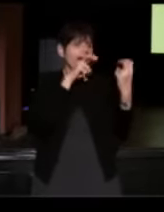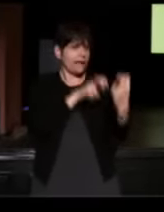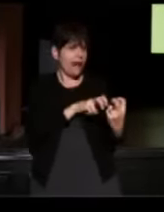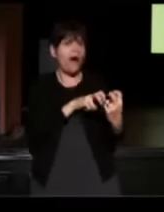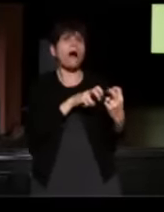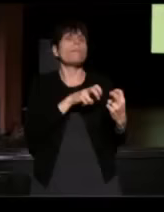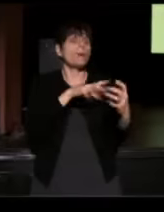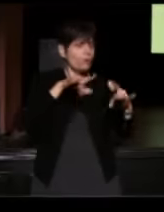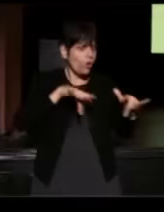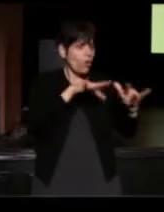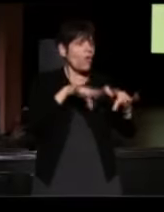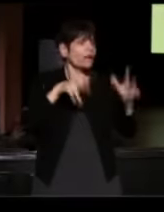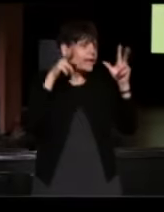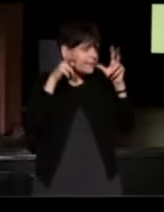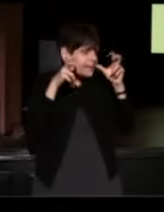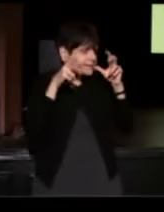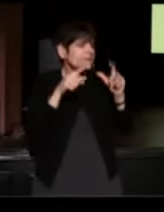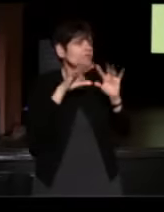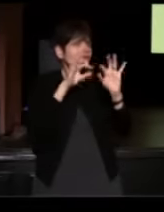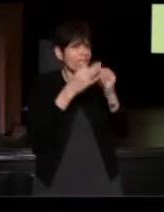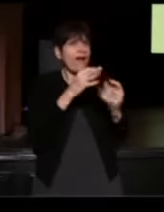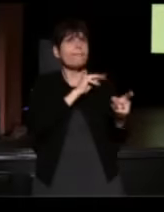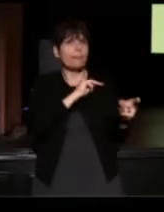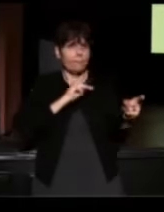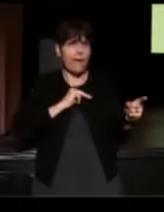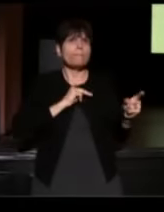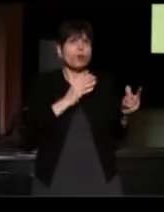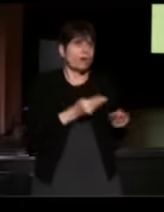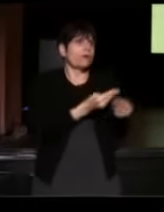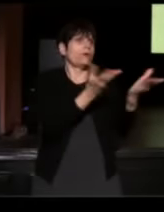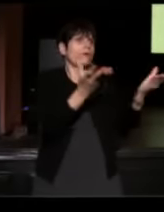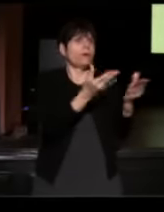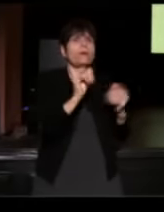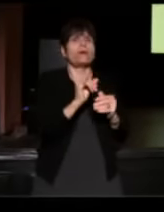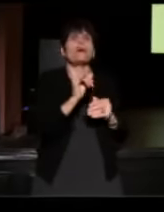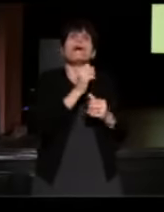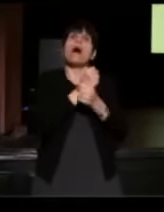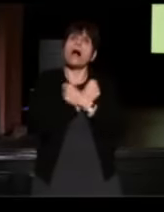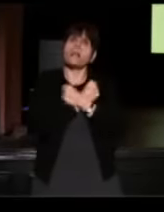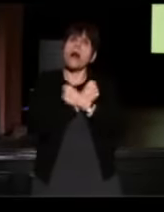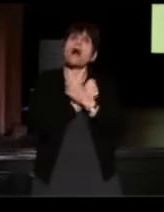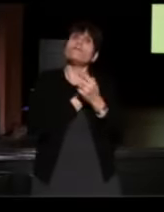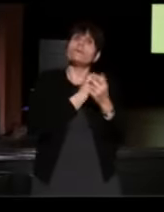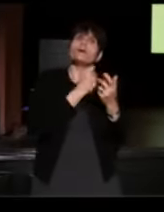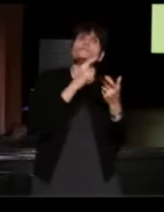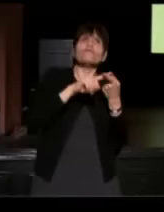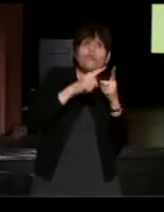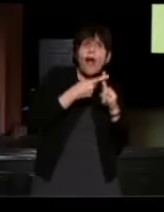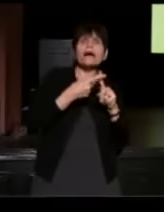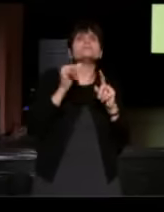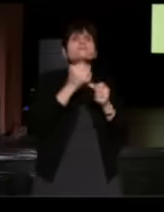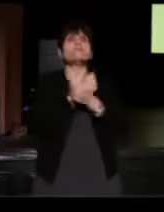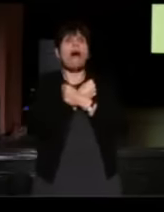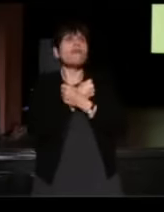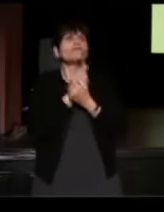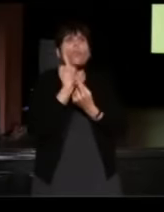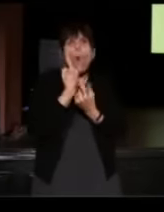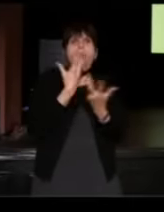by a loved one or a family member. We also do a loved one or a friend or whoever it is. We also do these big special initiatives.